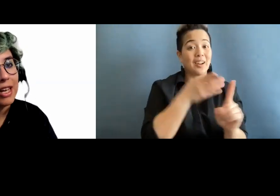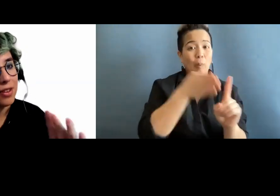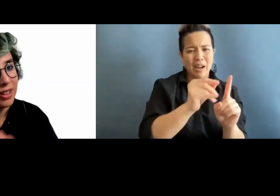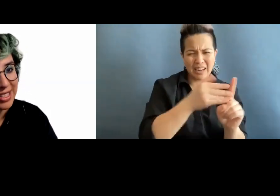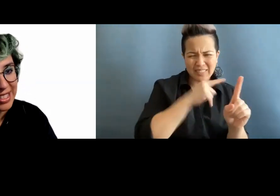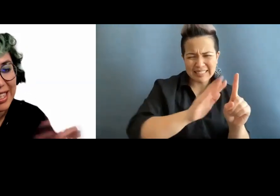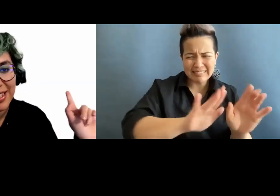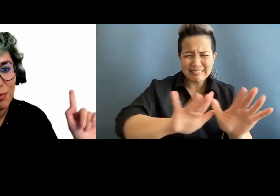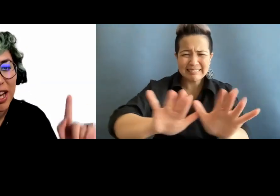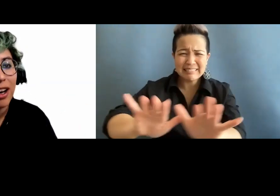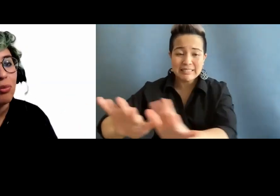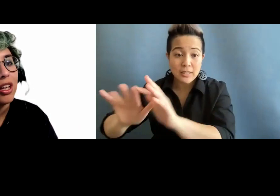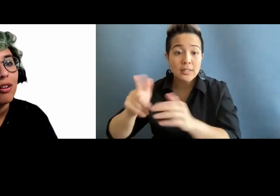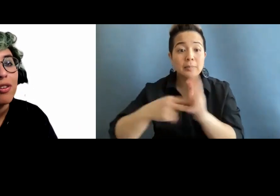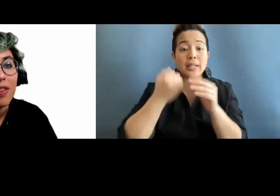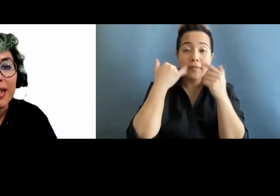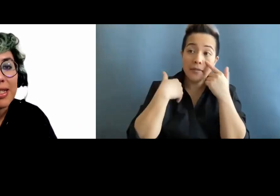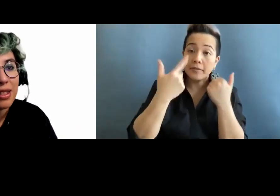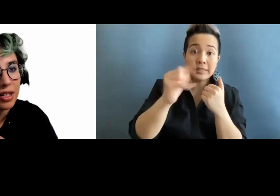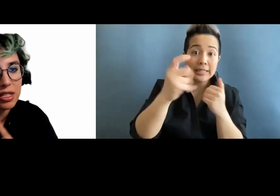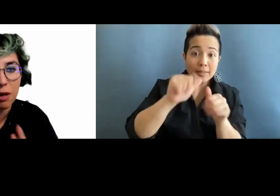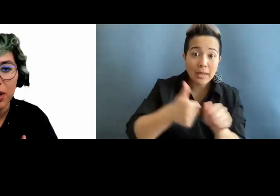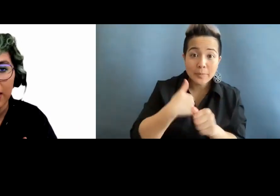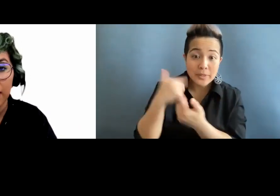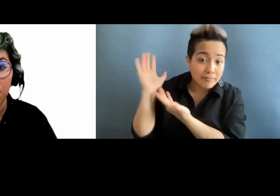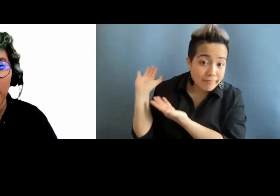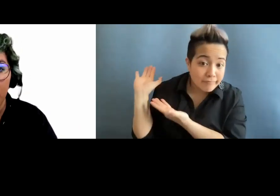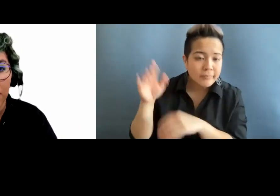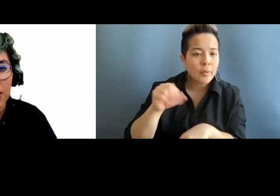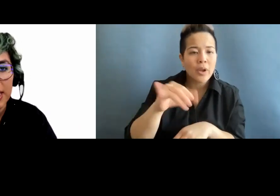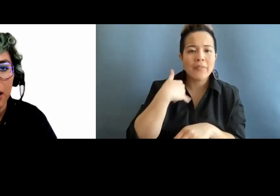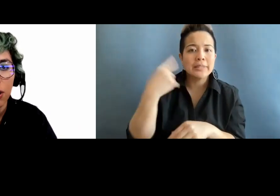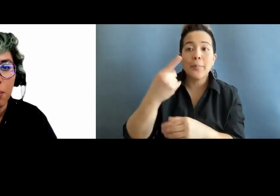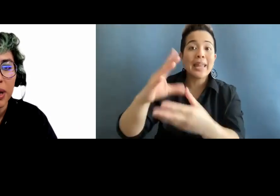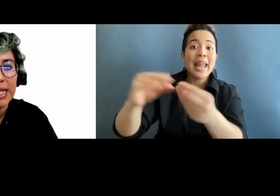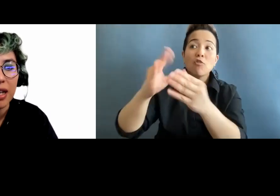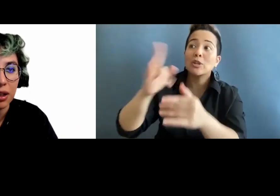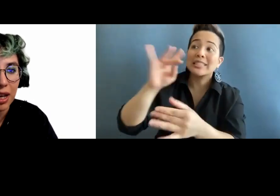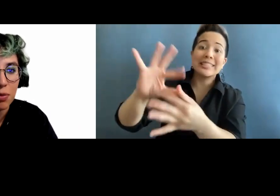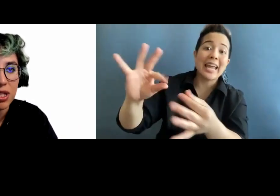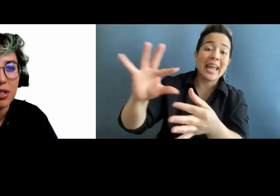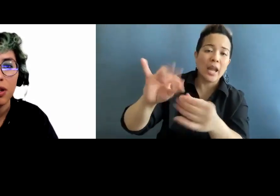if there's text behind me or there's something that the narrator said but is not in the captions,